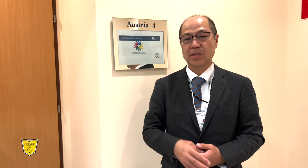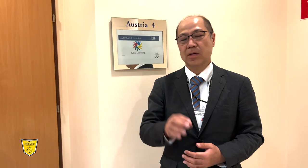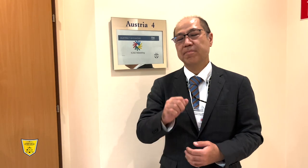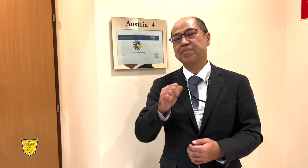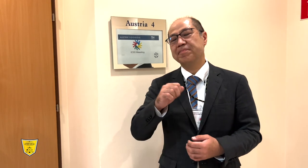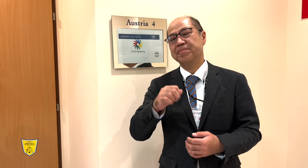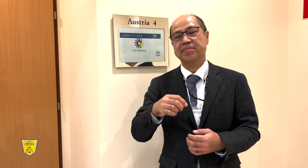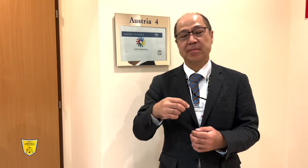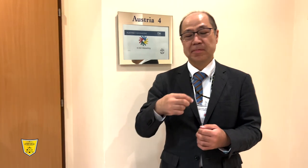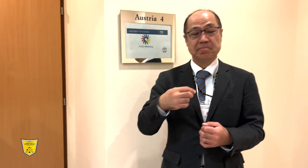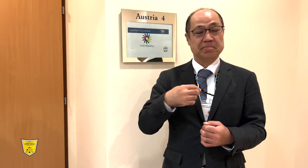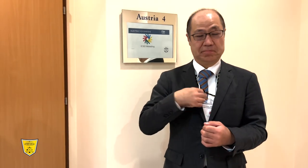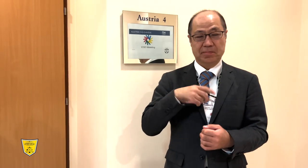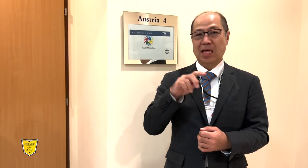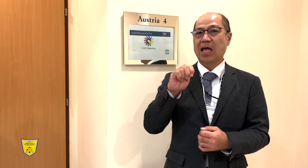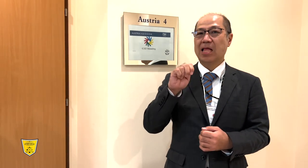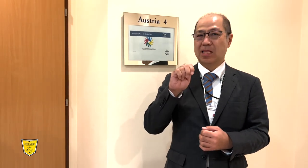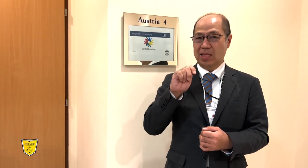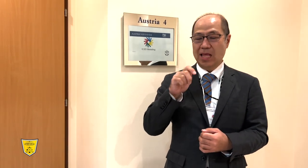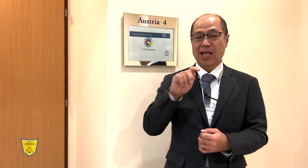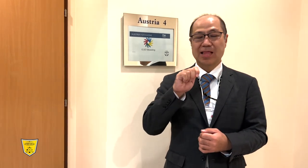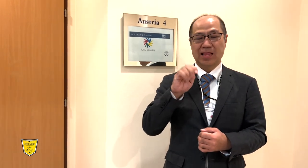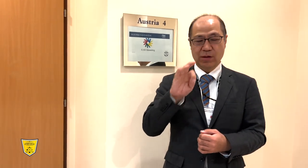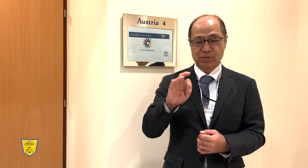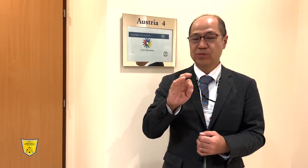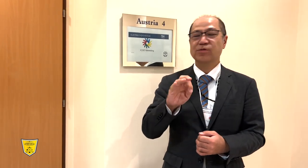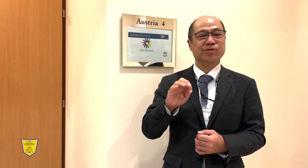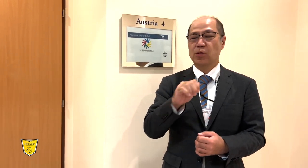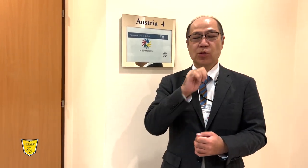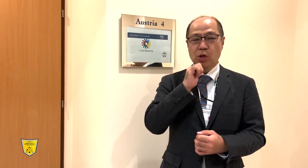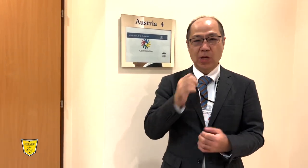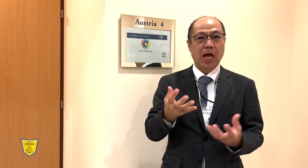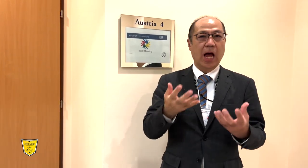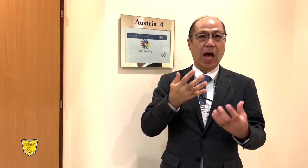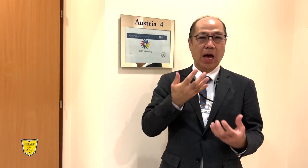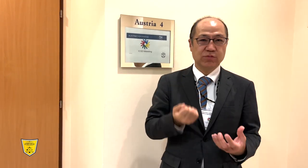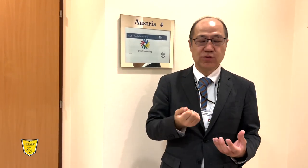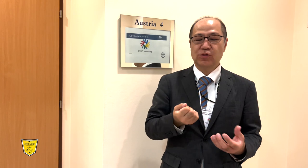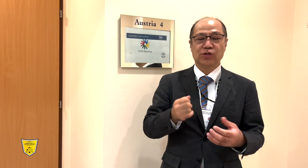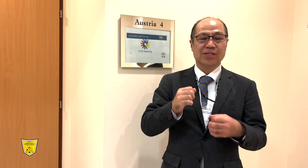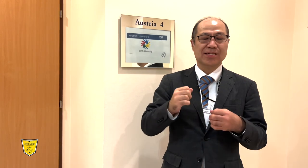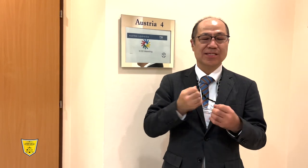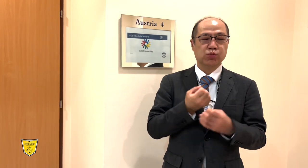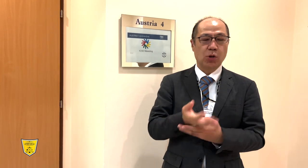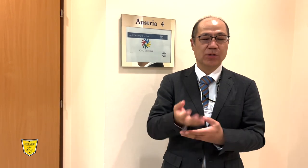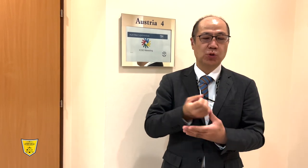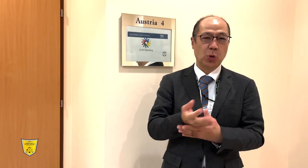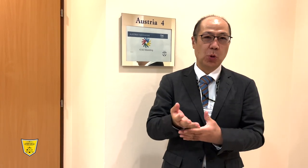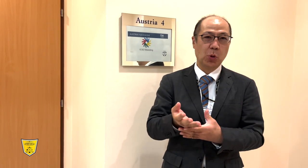Yes, the Task Force does not have copies of the court's decision.